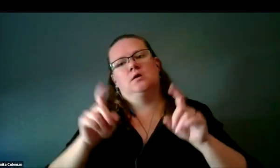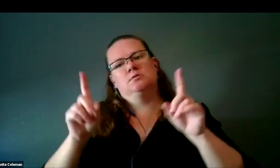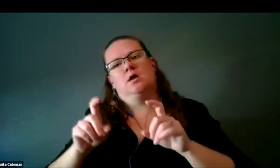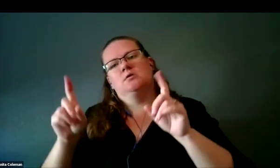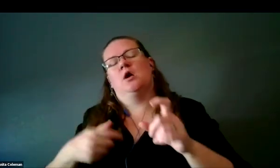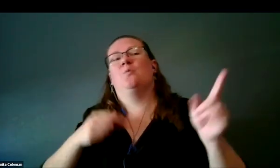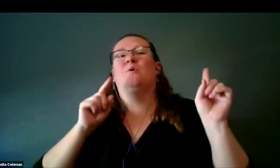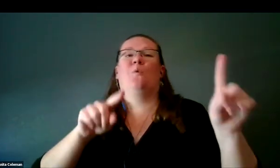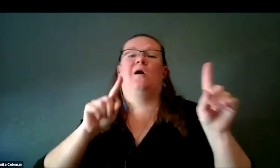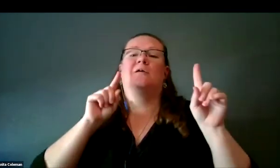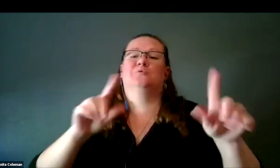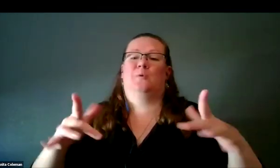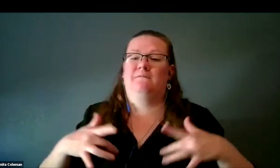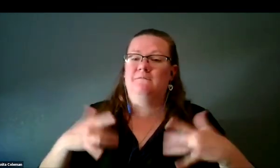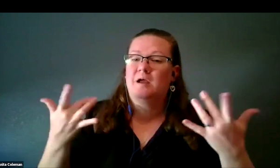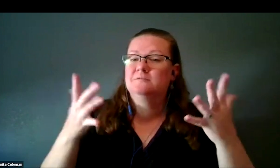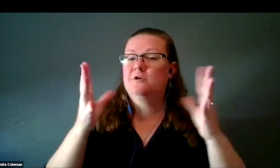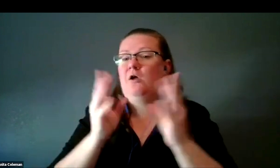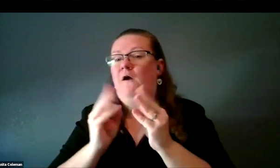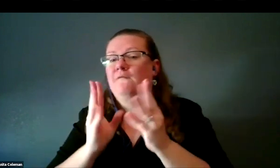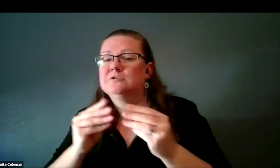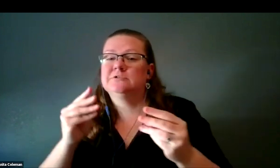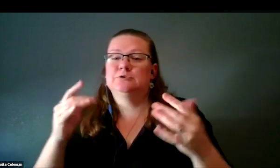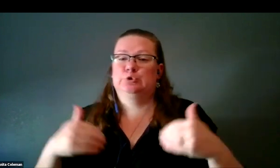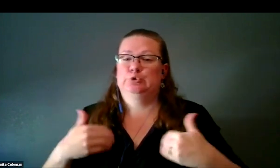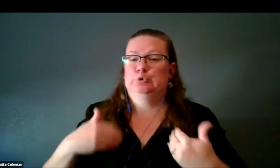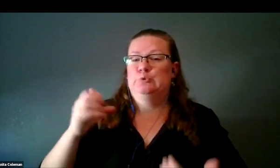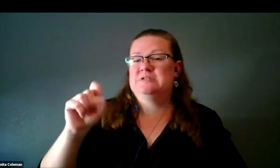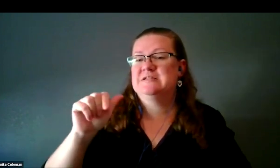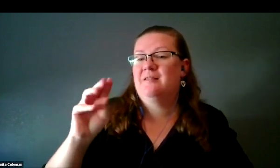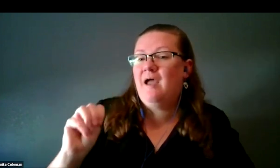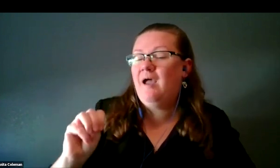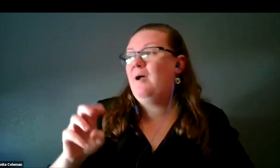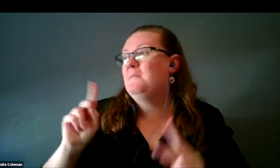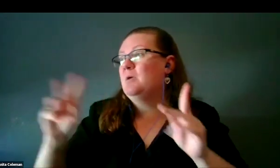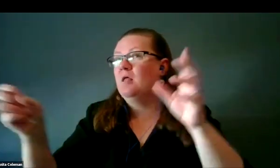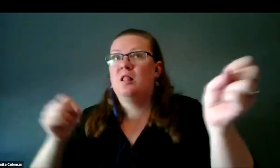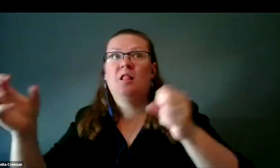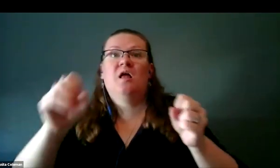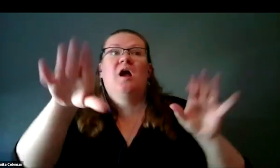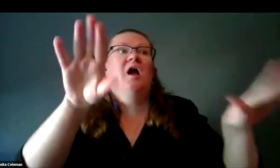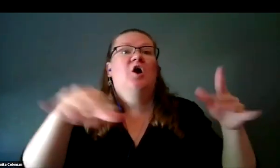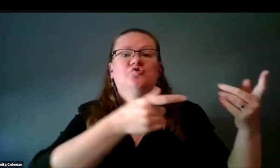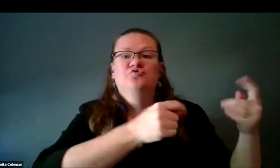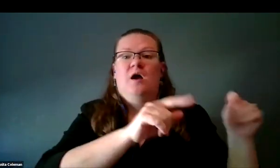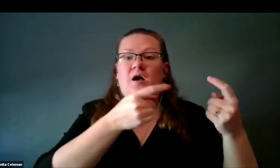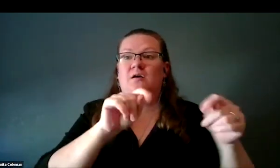We went to conferences, events, Youth Slam, grabbed people off the street, "Here, try these."